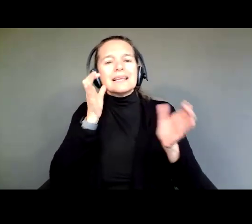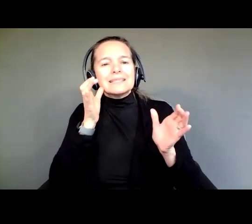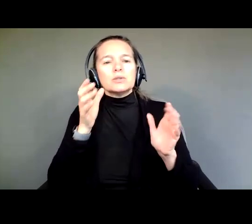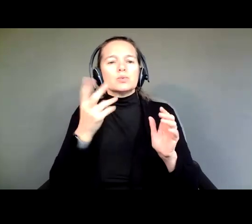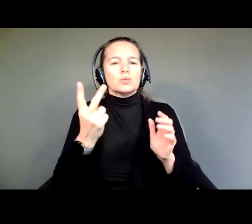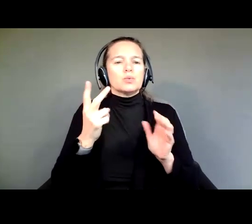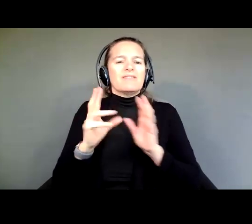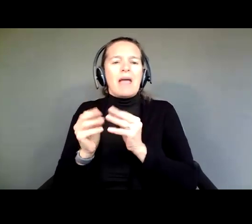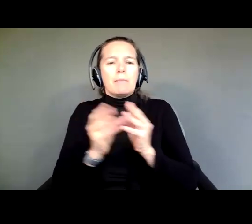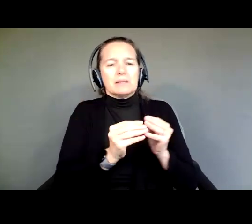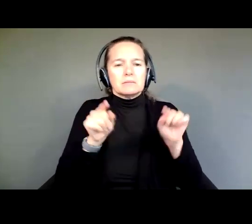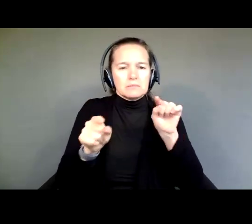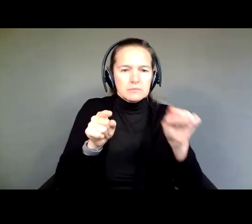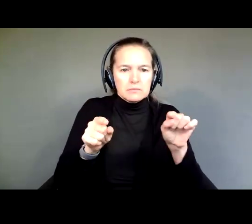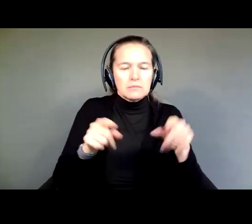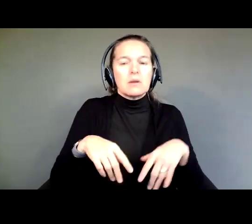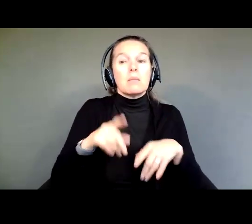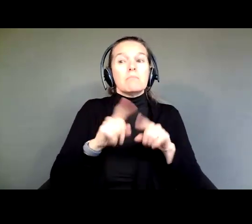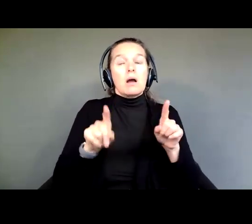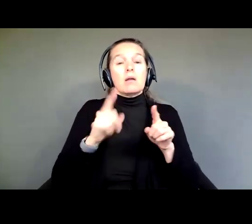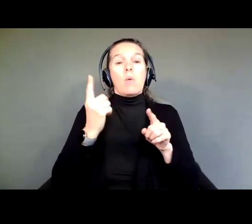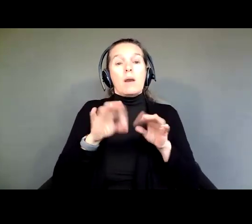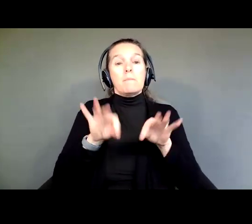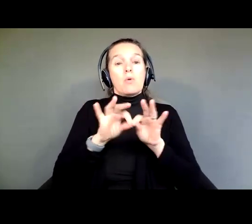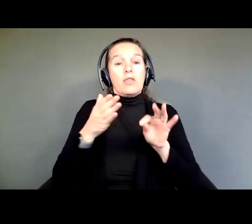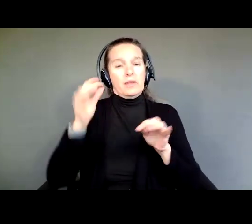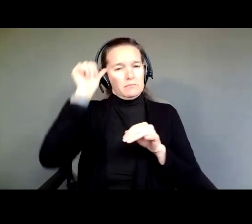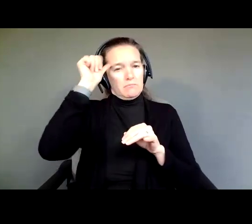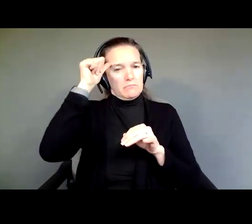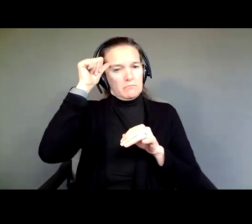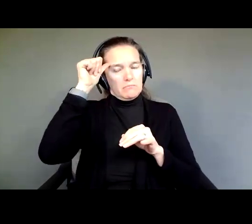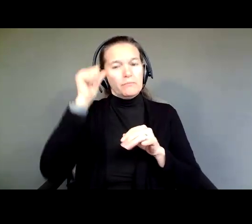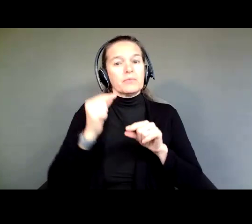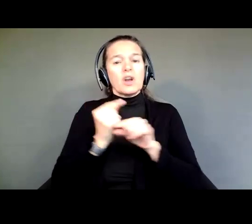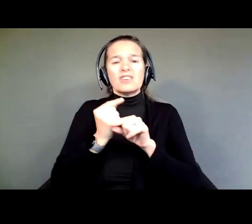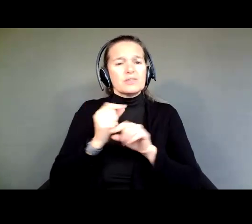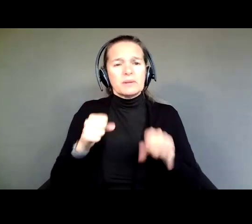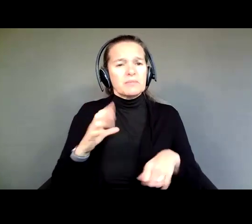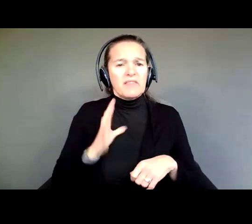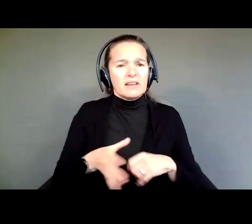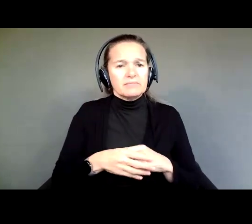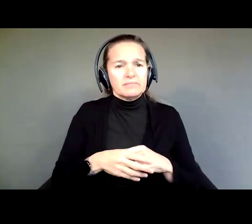But what I'm saying and what I want you to remember is that guardianship can be fine, if a person truly needs it.